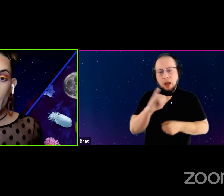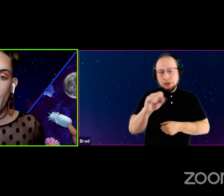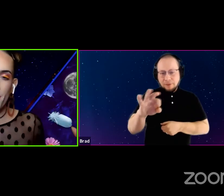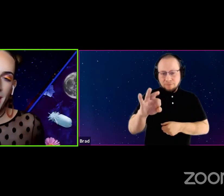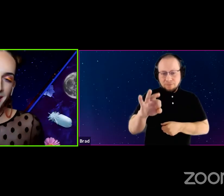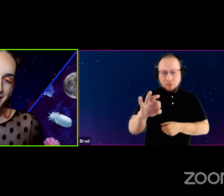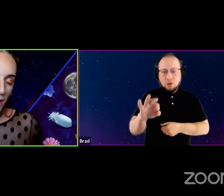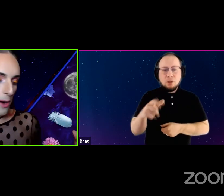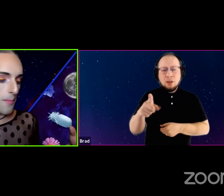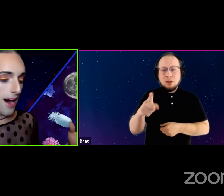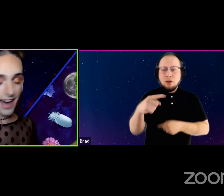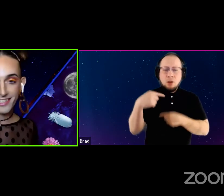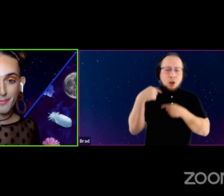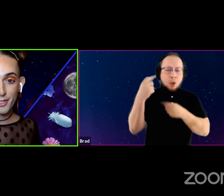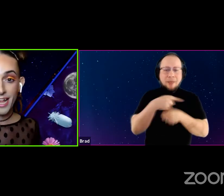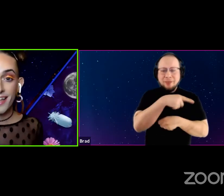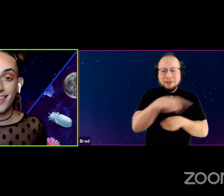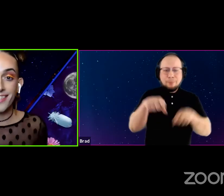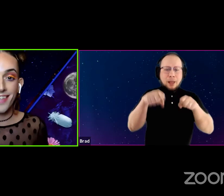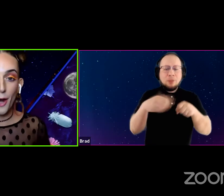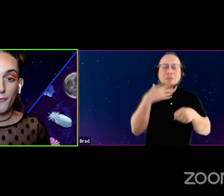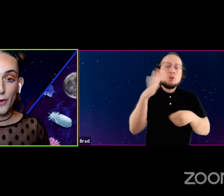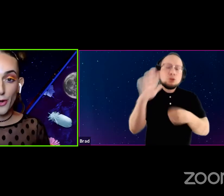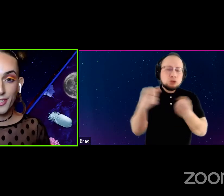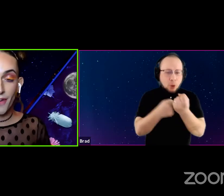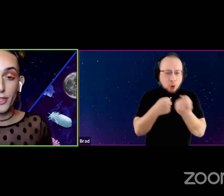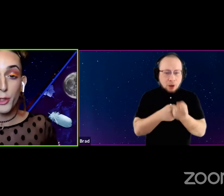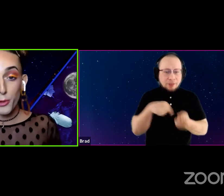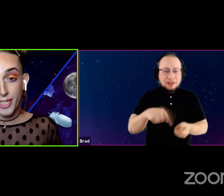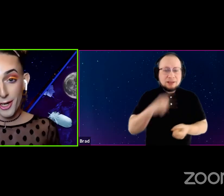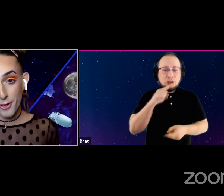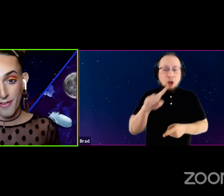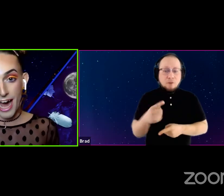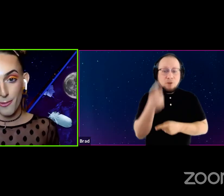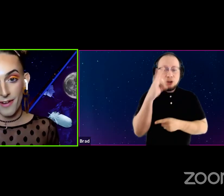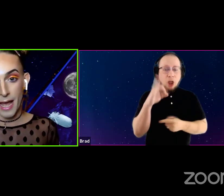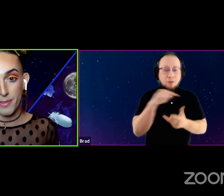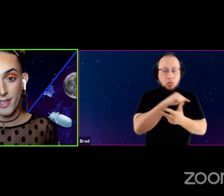who have made this all possible. This is our first of a trio of Howlround episodes.